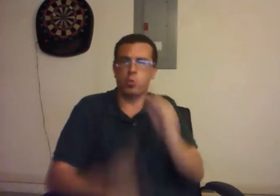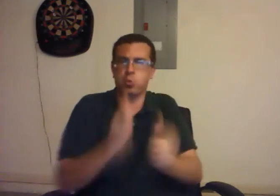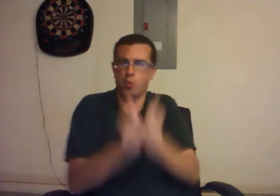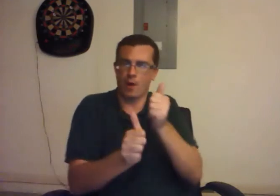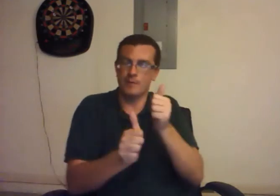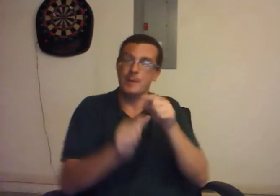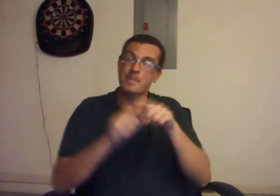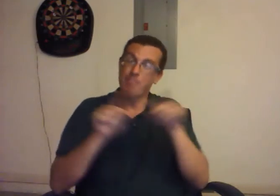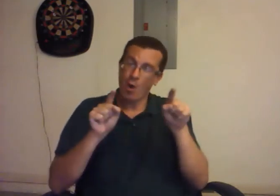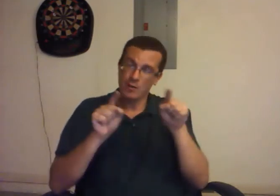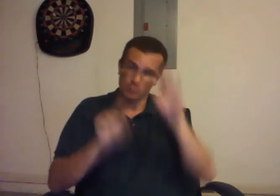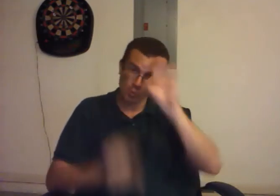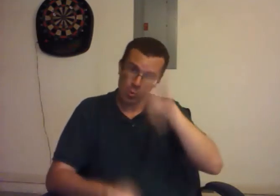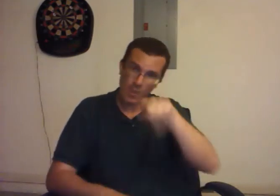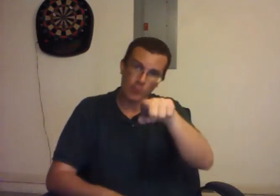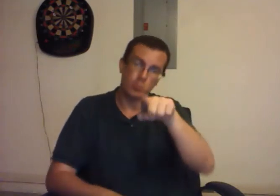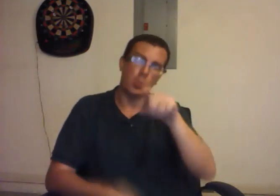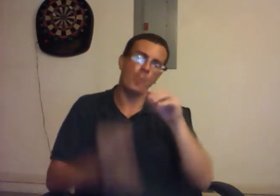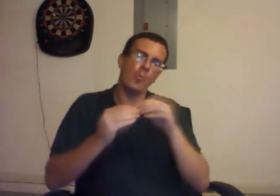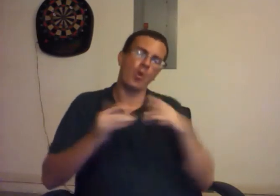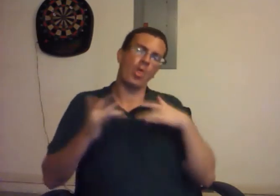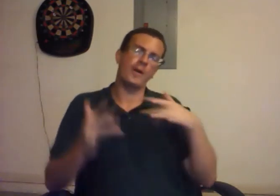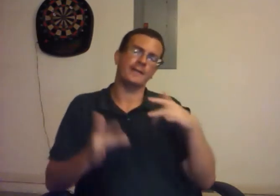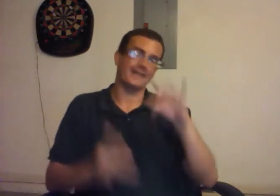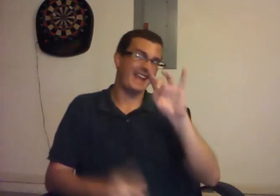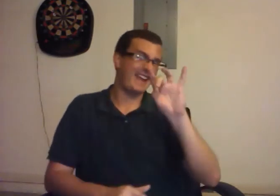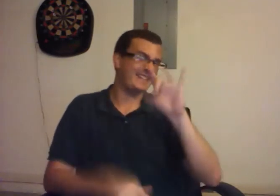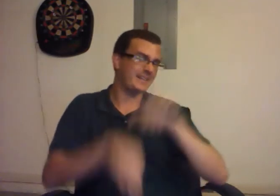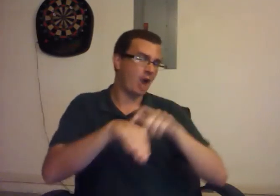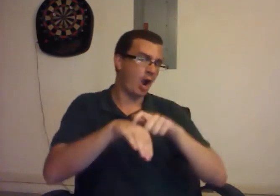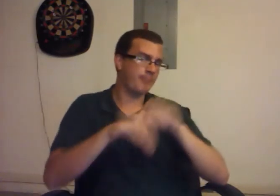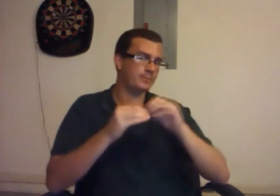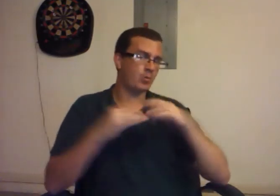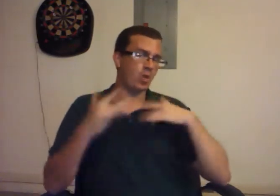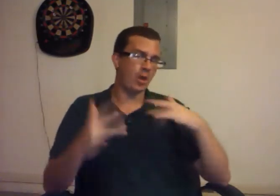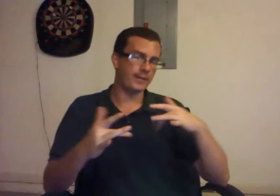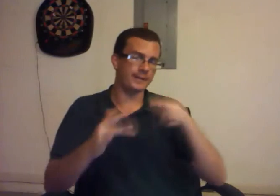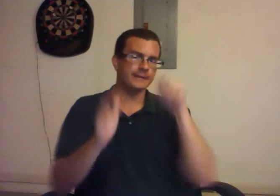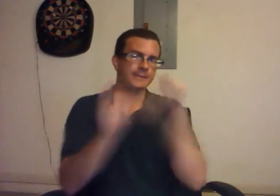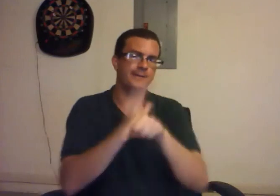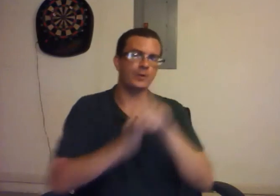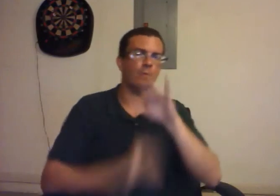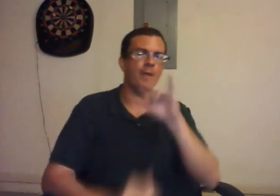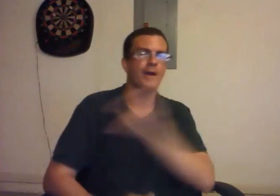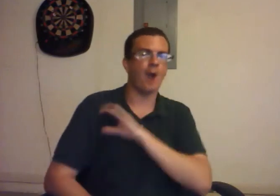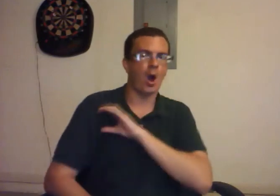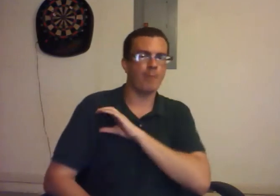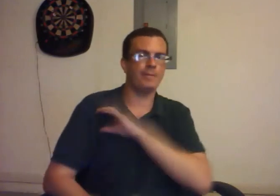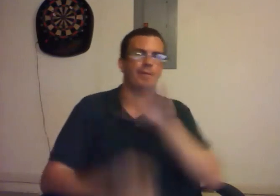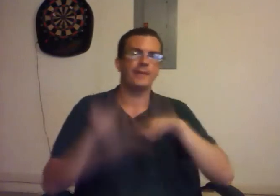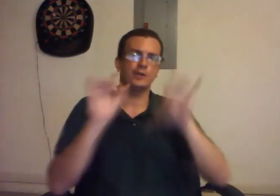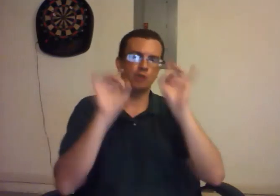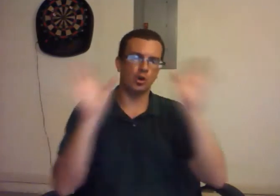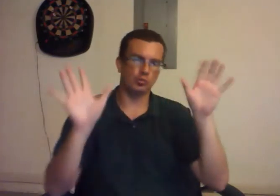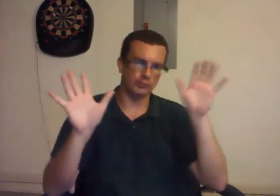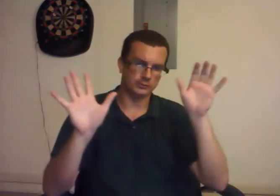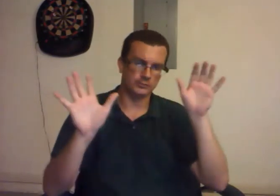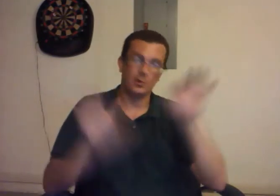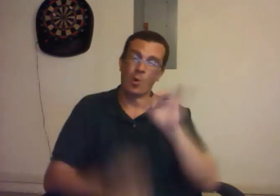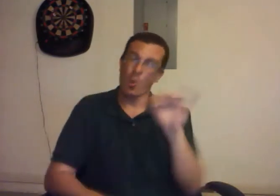But did you know that you are 8 times more likely to be killed by a cop than by a terrorist?